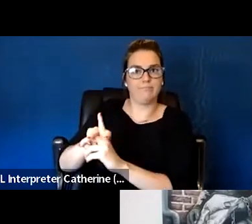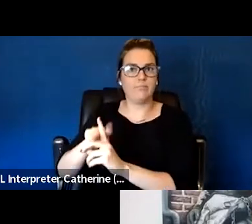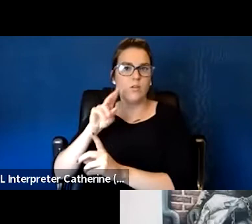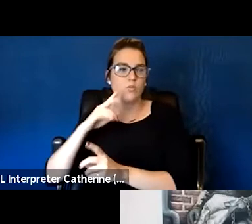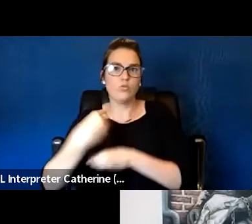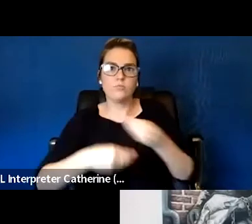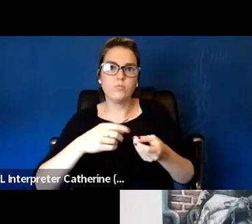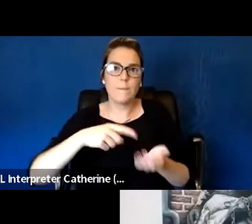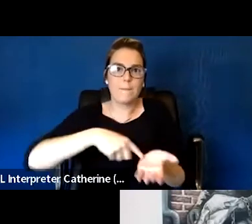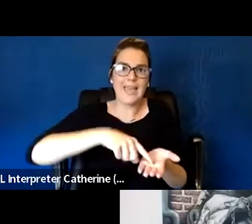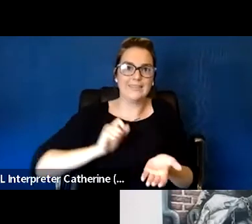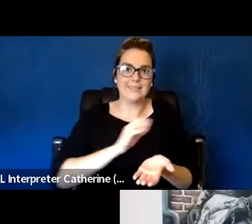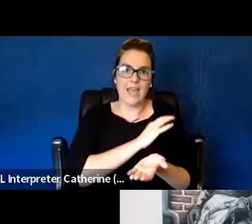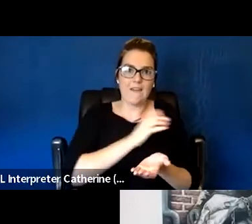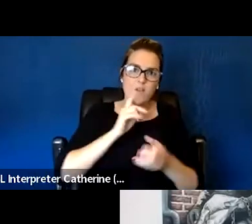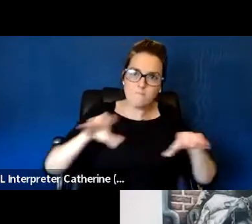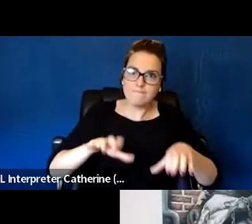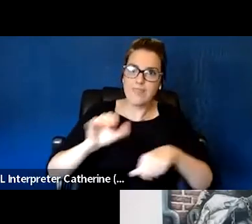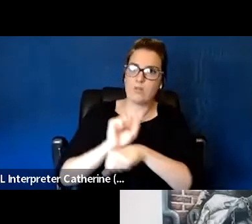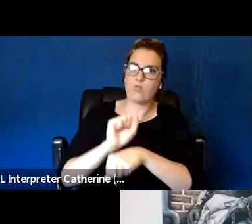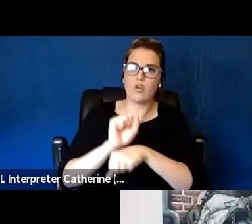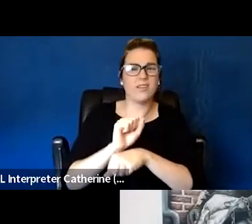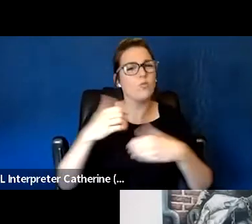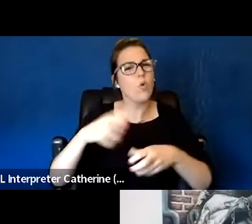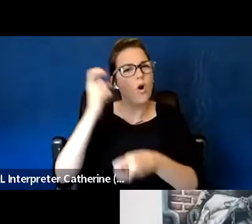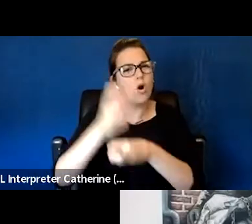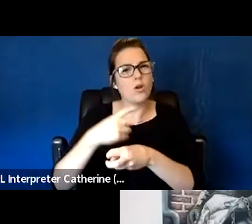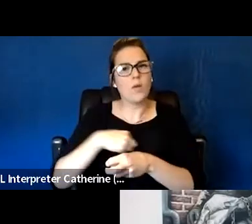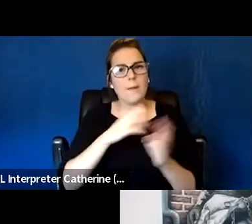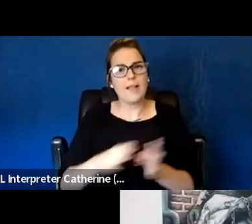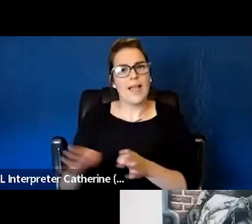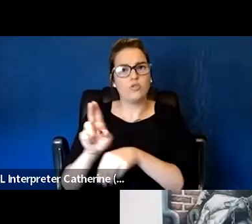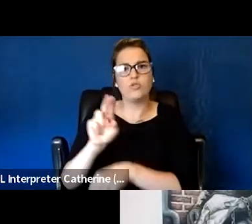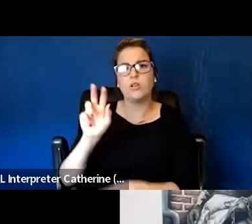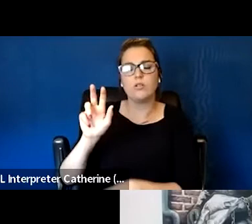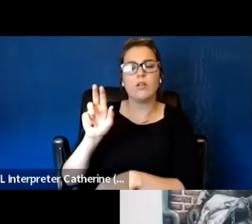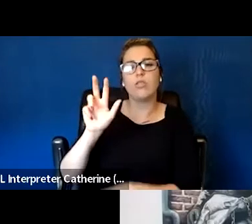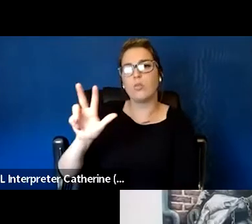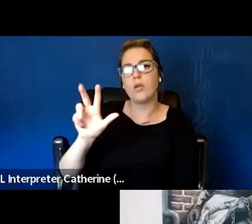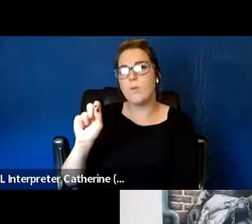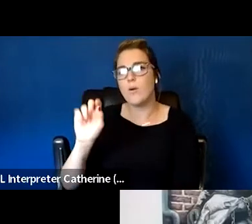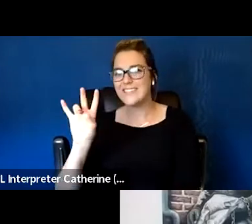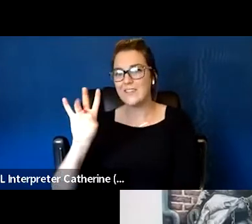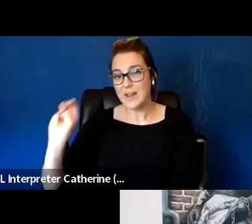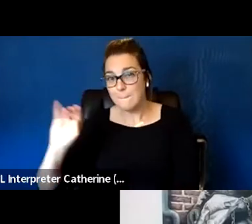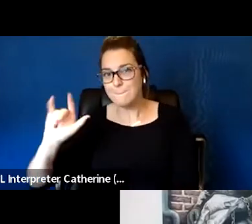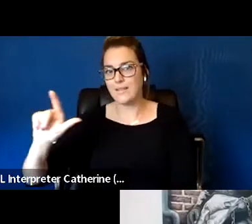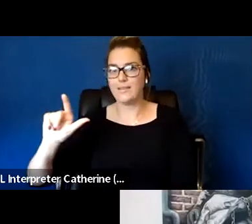And we're actively working on a plan to use a $3.7 million award to help with the behavioral health staffing shortage.